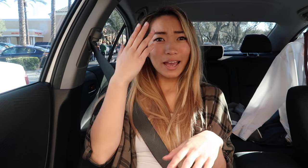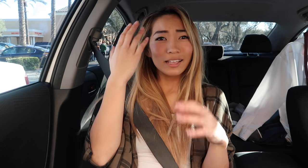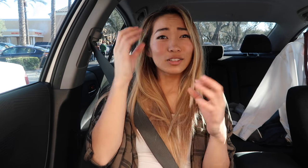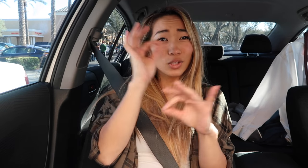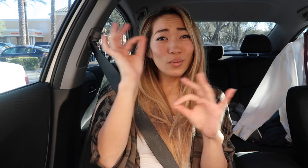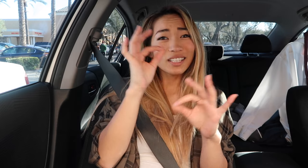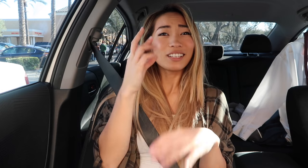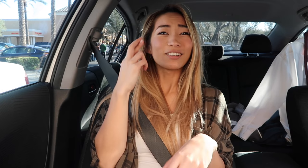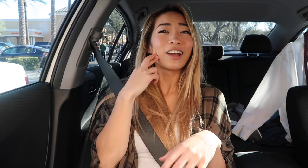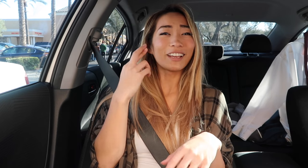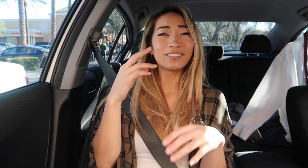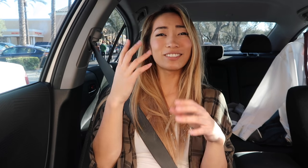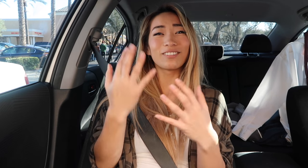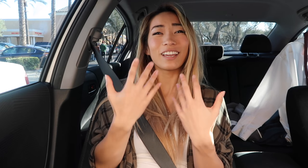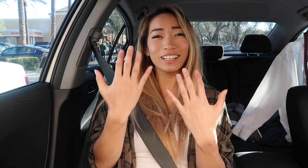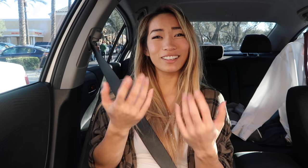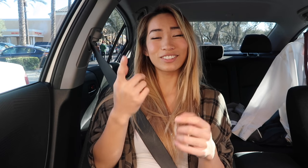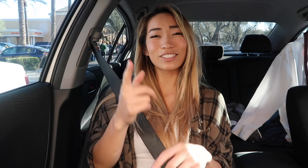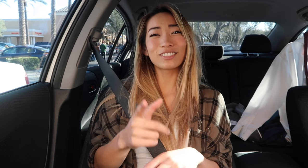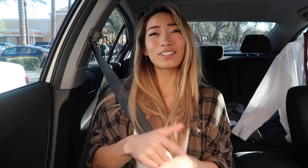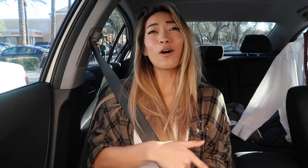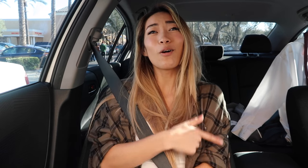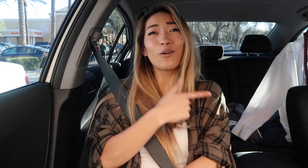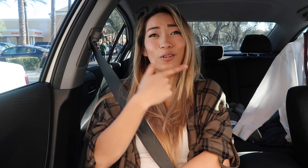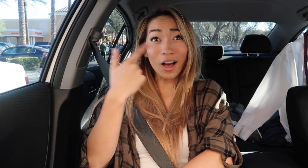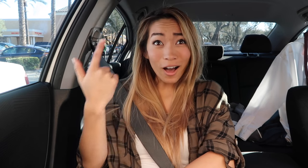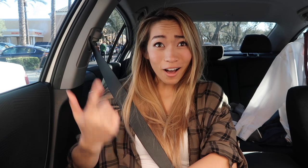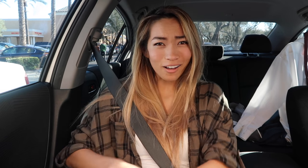I had no idea Ryan was waiting for so long